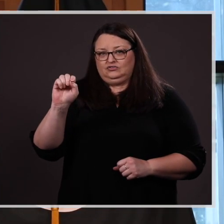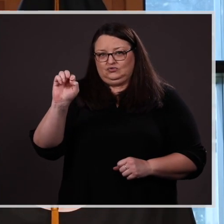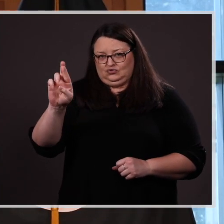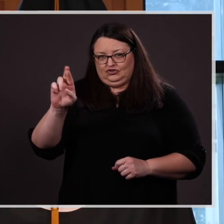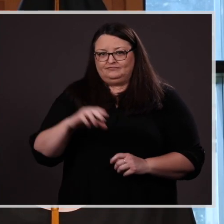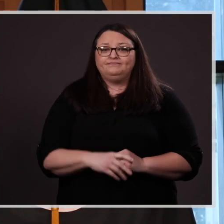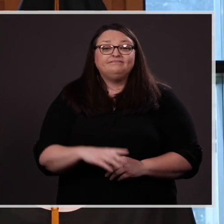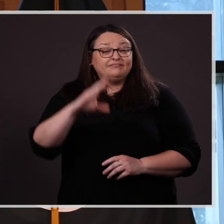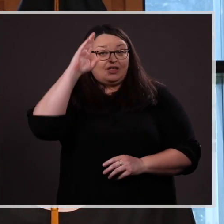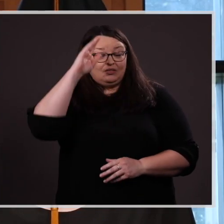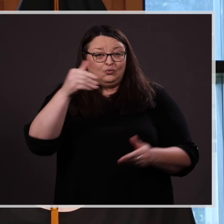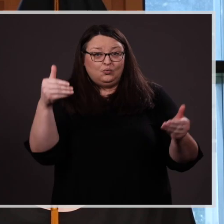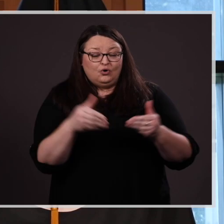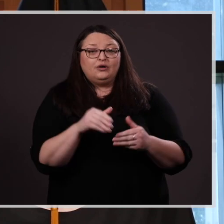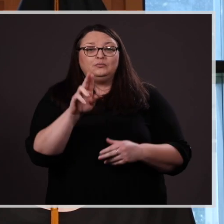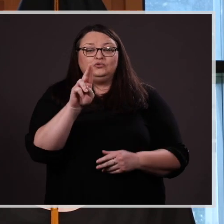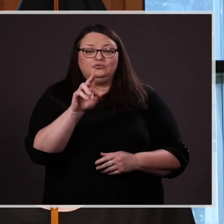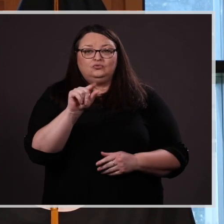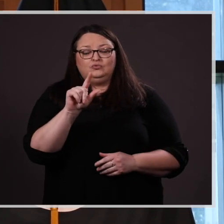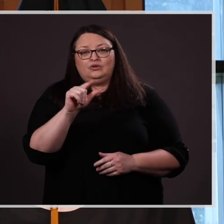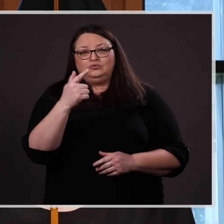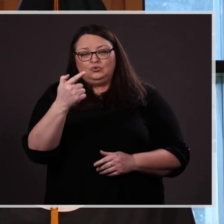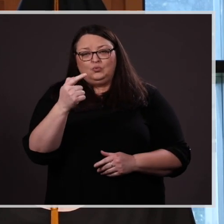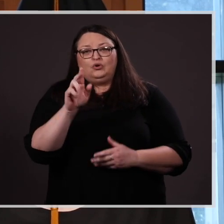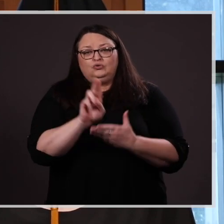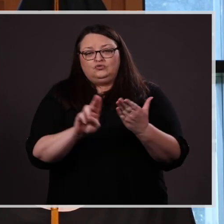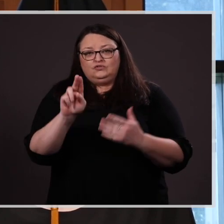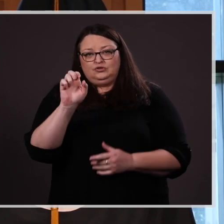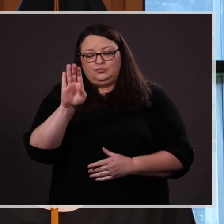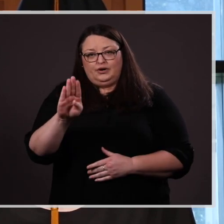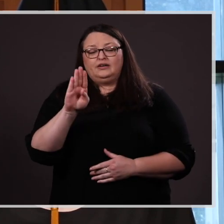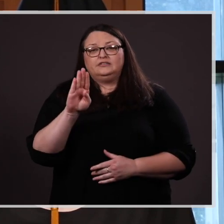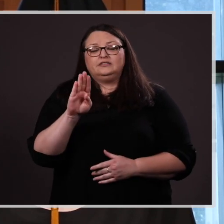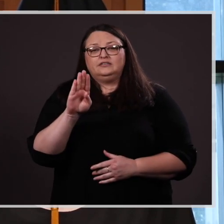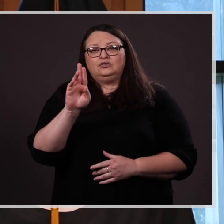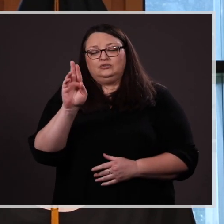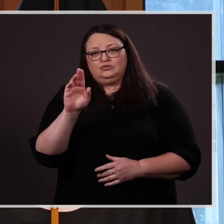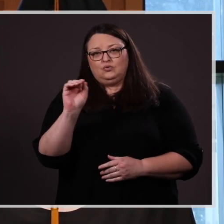Hello and welcome to the 2021 University of Nebraska at Omaha Student Honors Convocation.